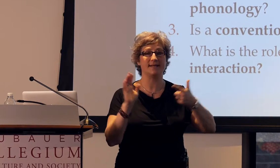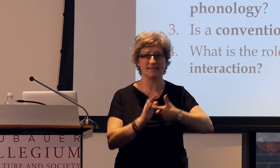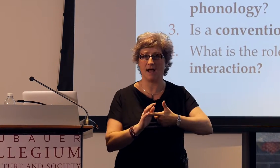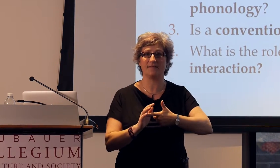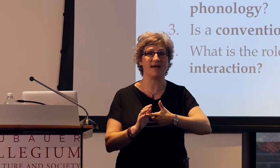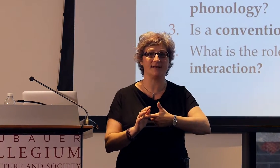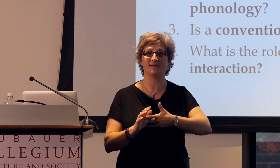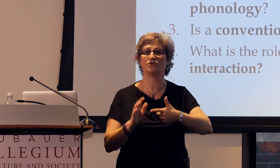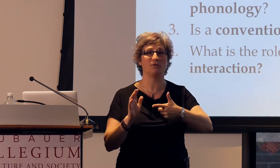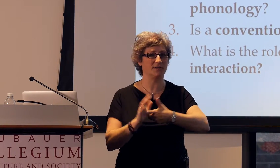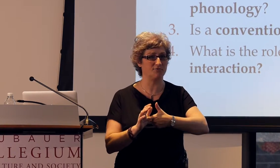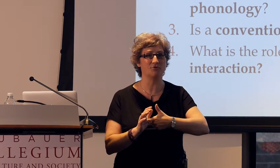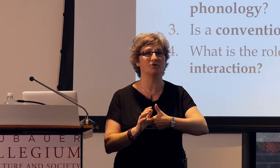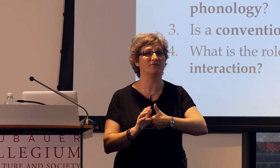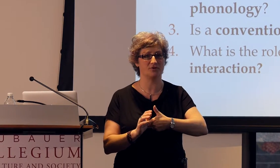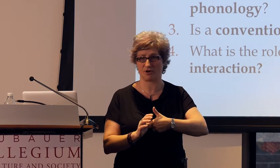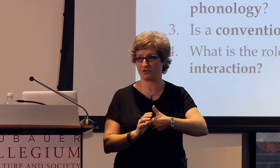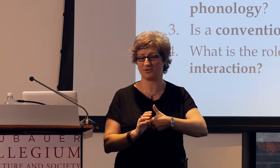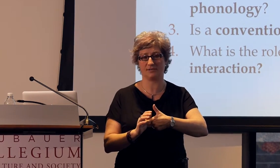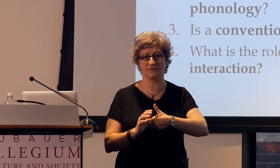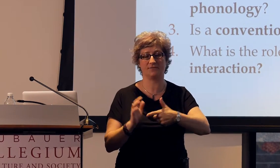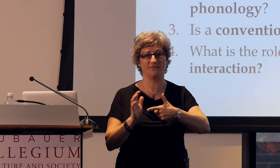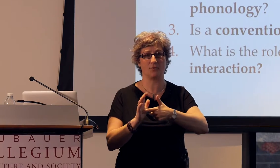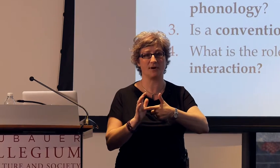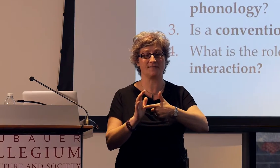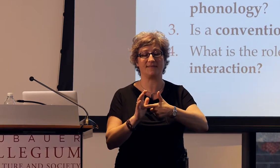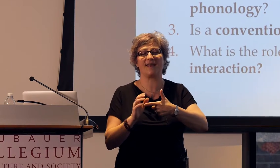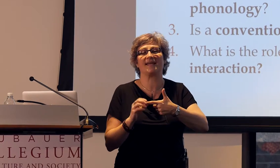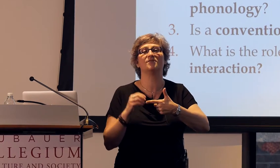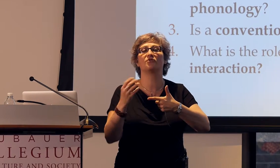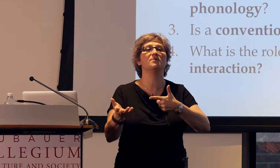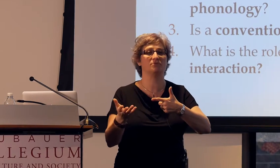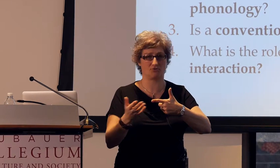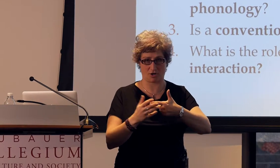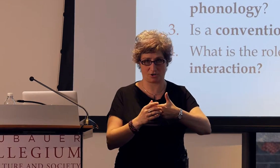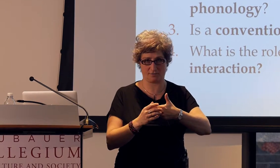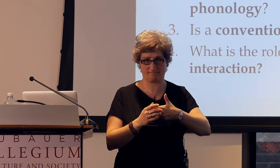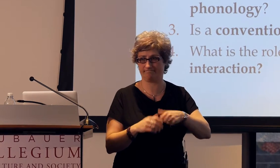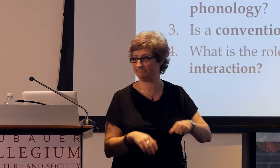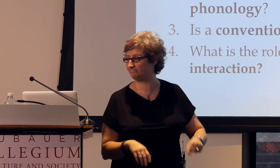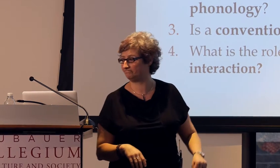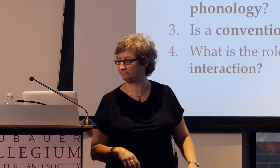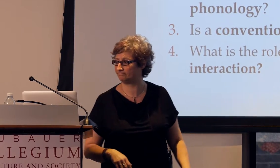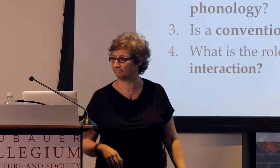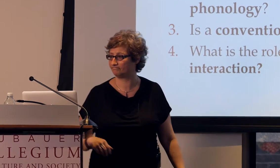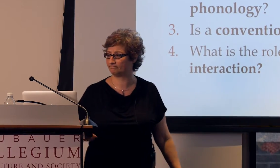and it's not that it is totally crucial for, that it contributes structure.